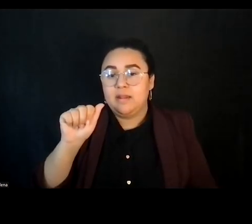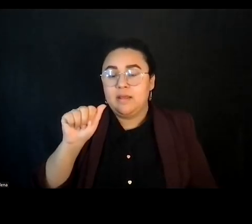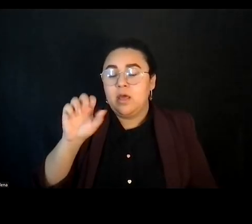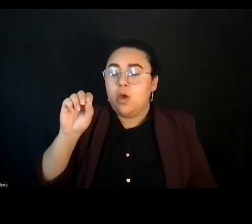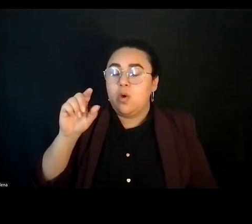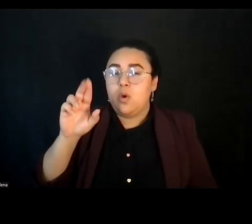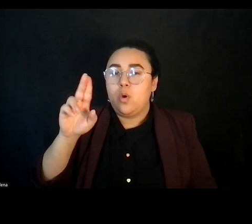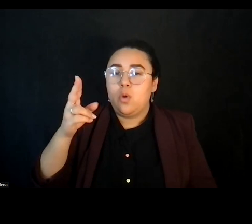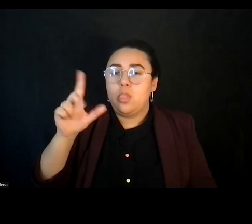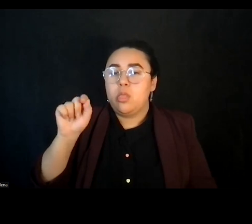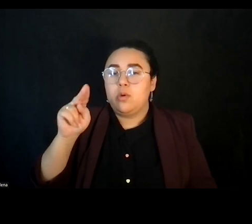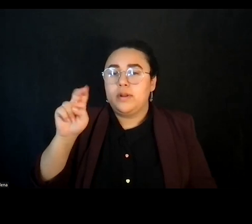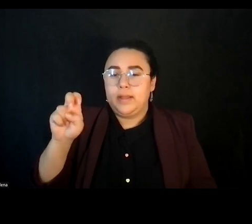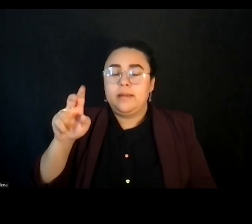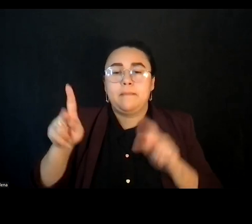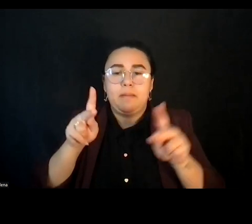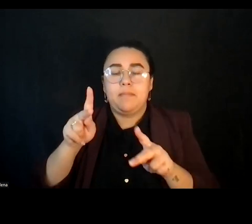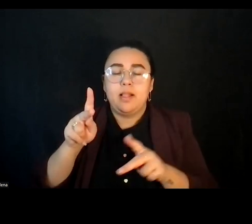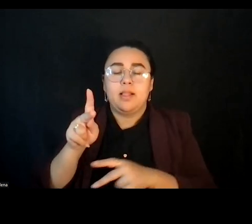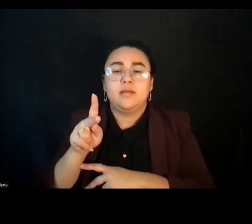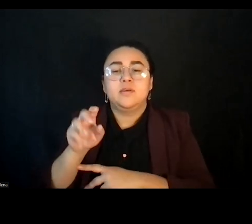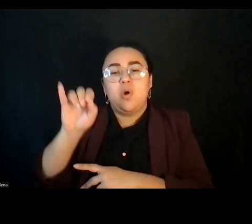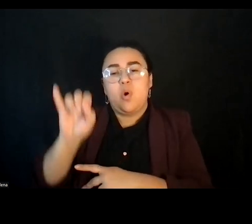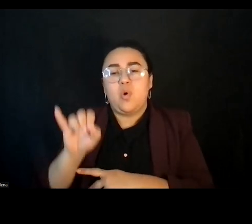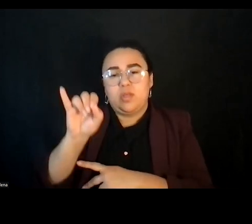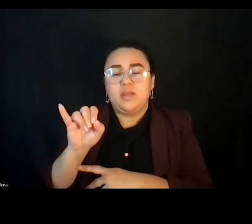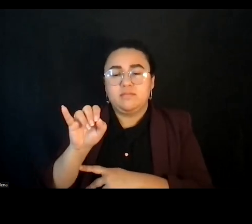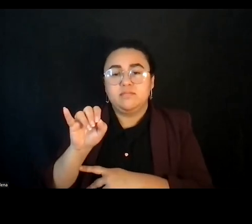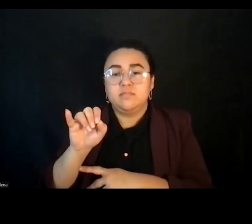And where you are. Where Berkeley is located.